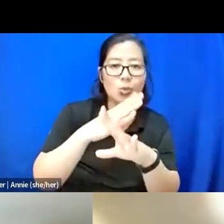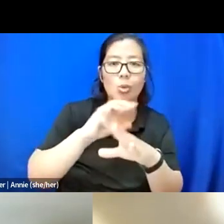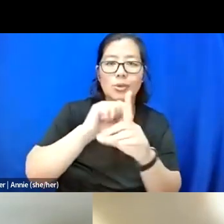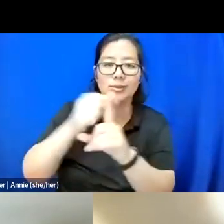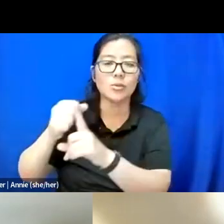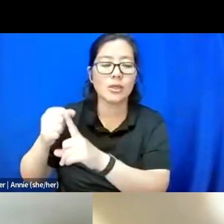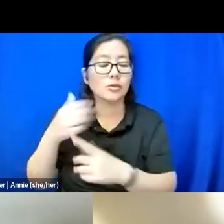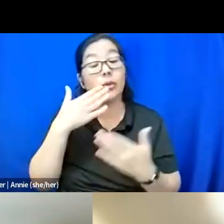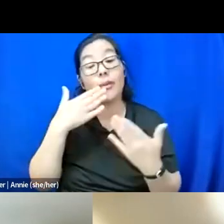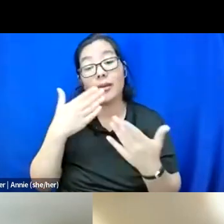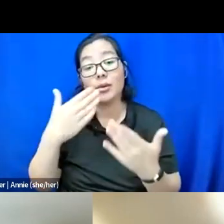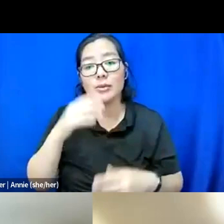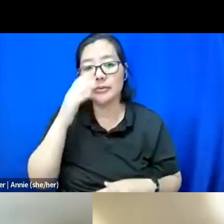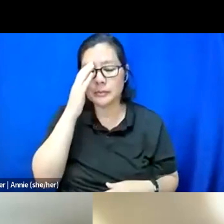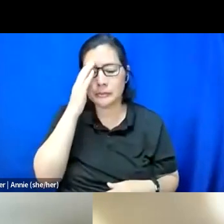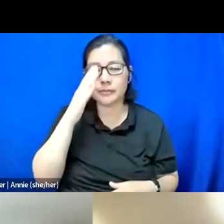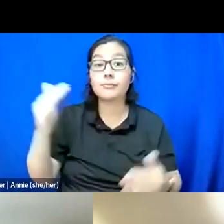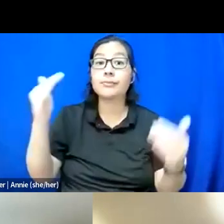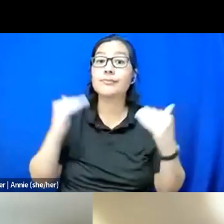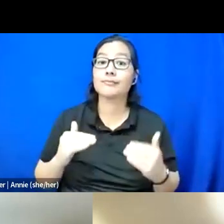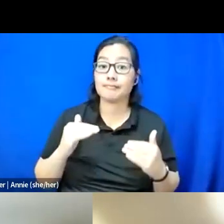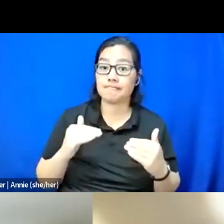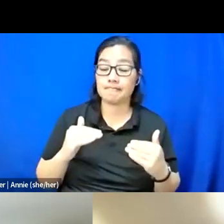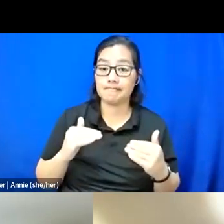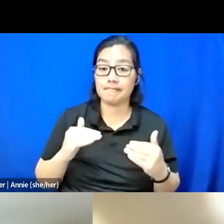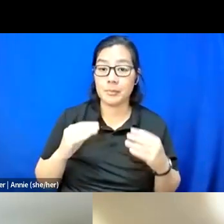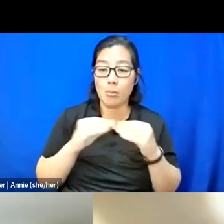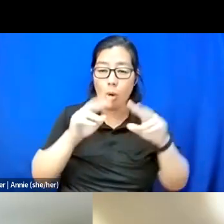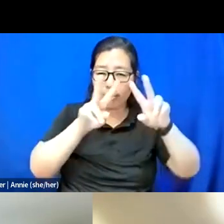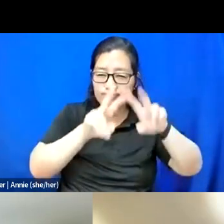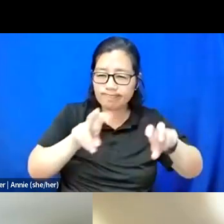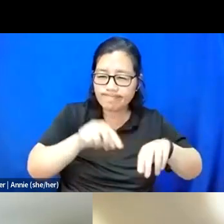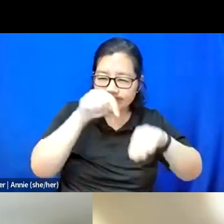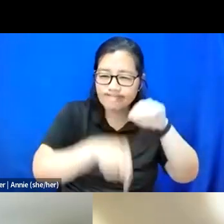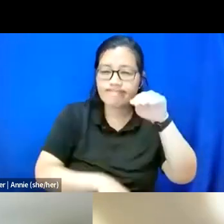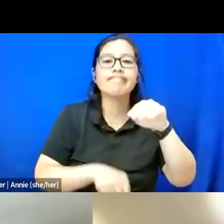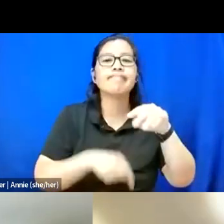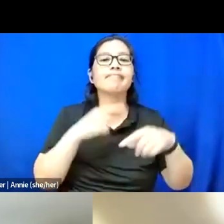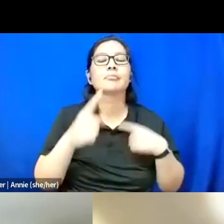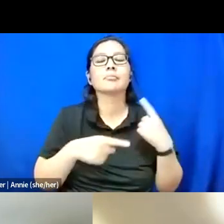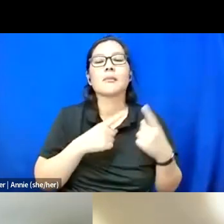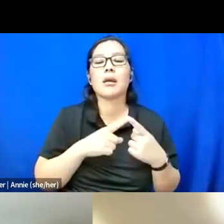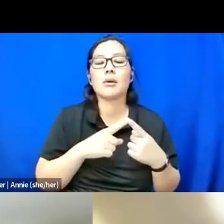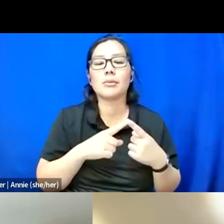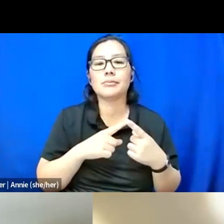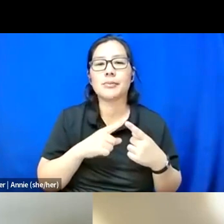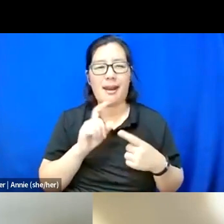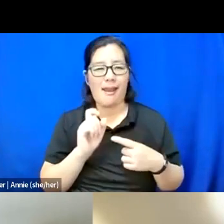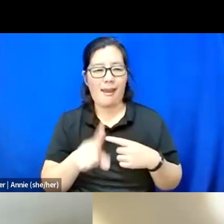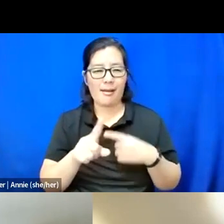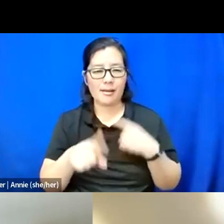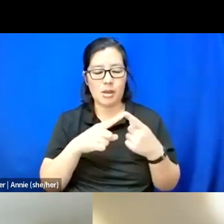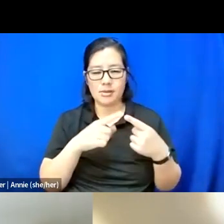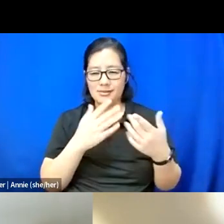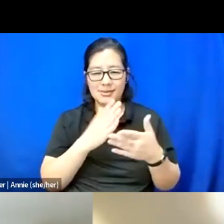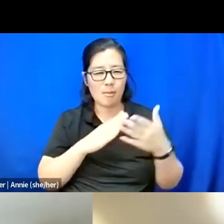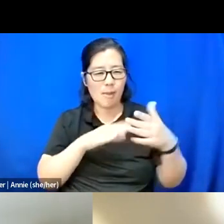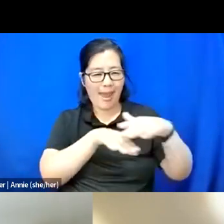So next, I want to delve deeper and ask, what are some access issues of any kind